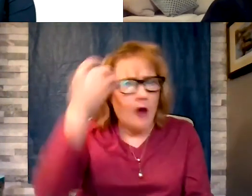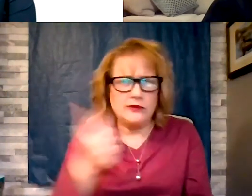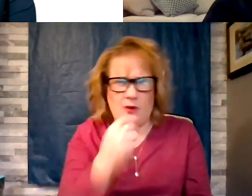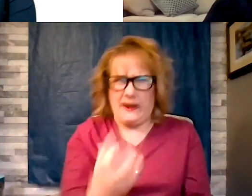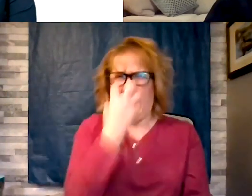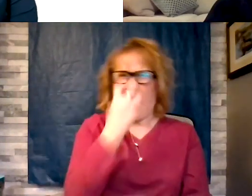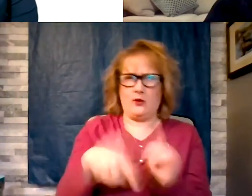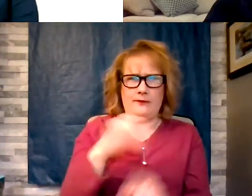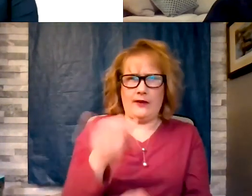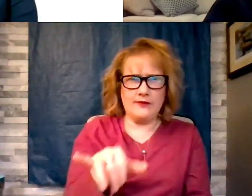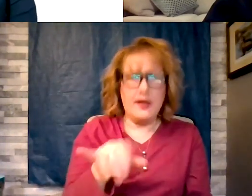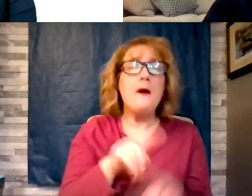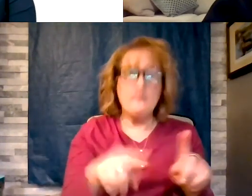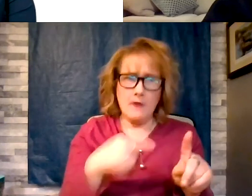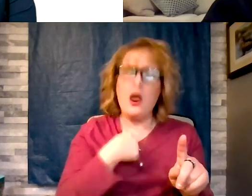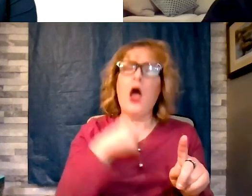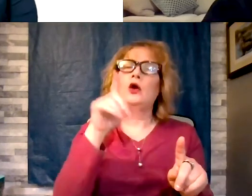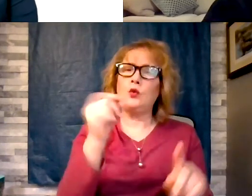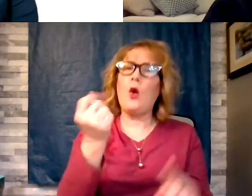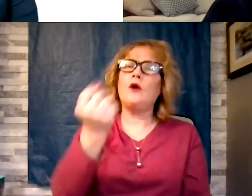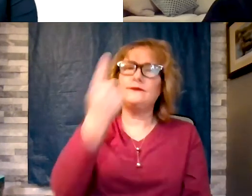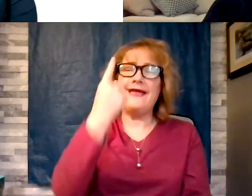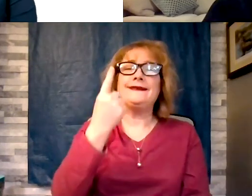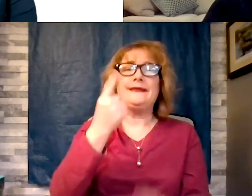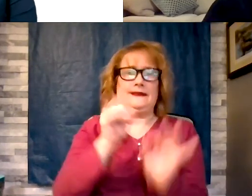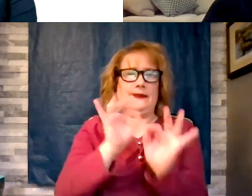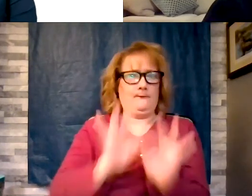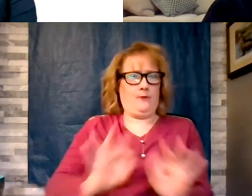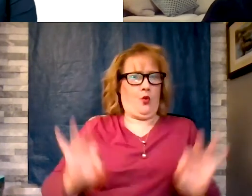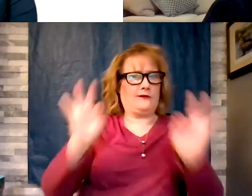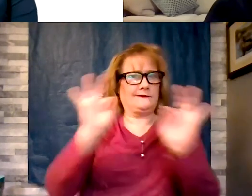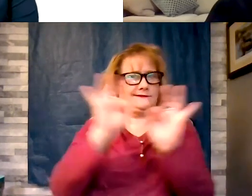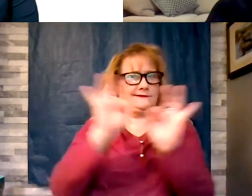understand the importance of moving toward a plant based